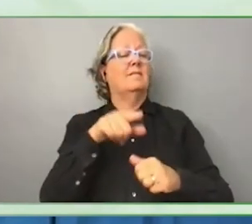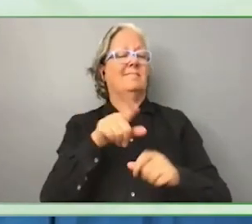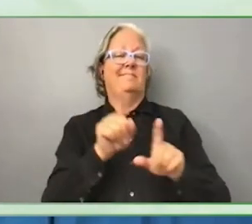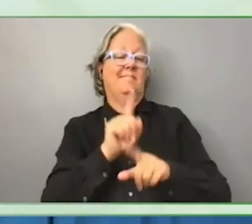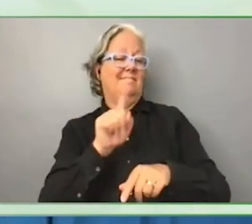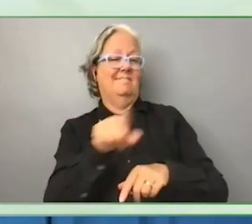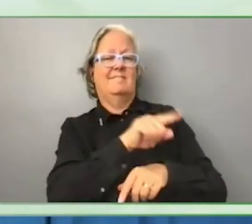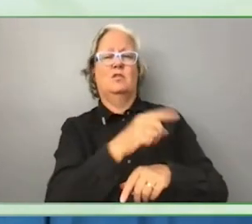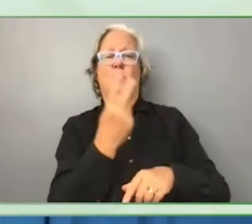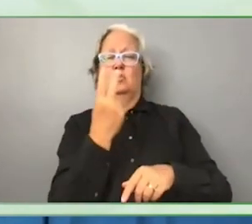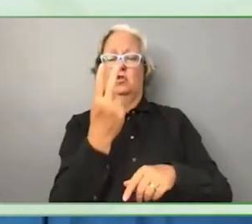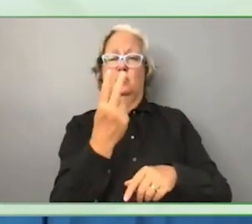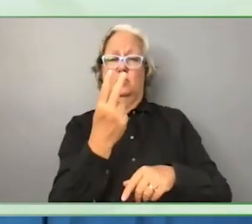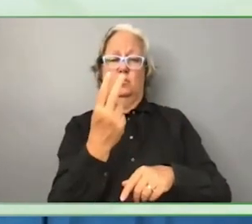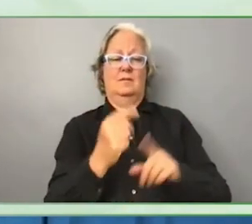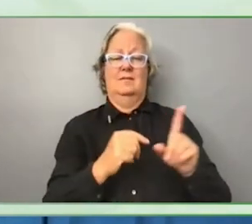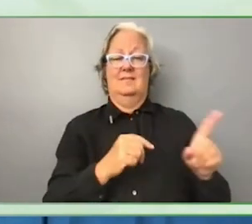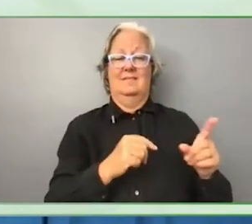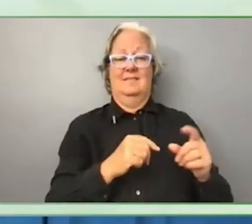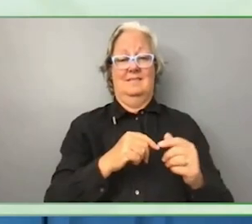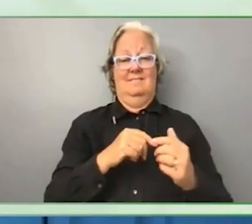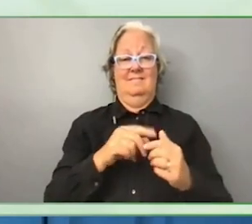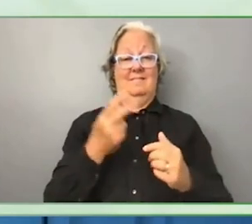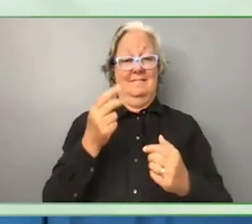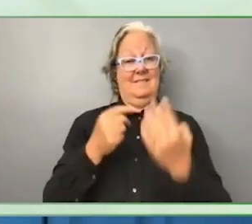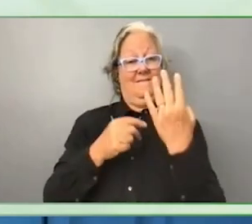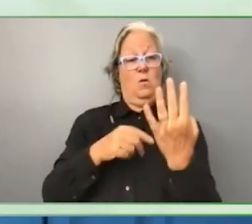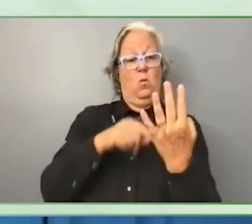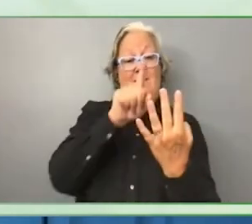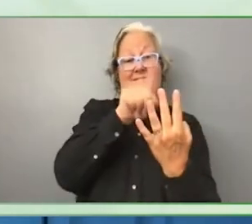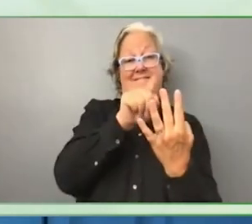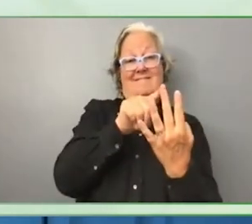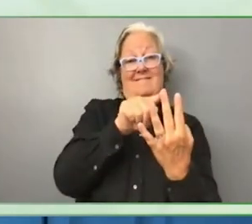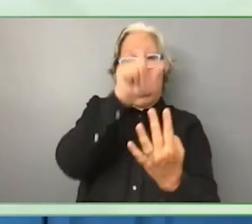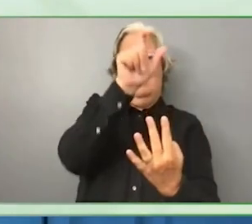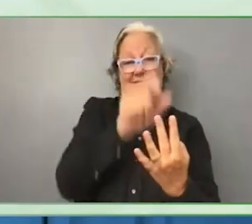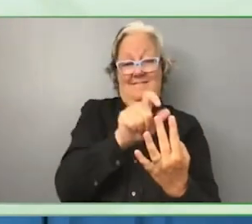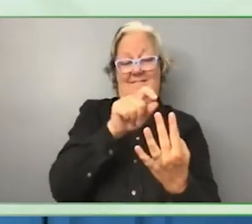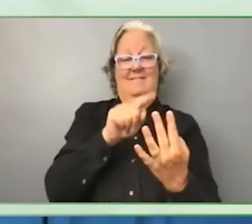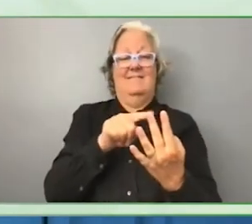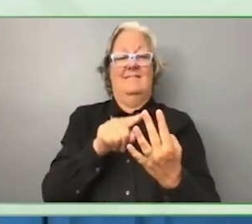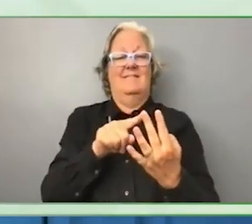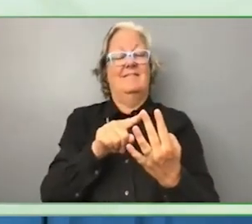which is the second pillar in the graphic remain linked to large in